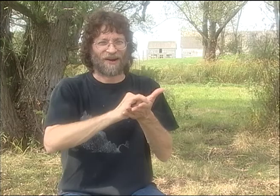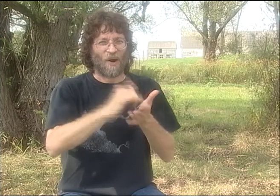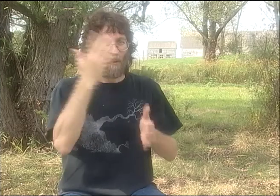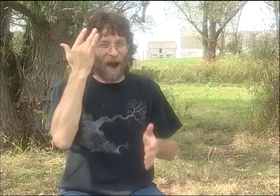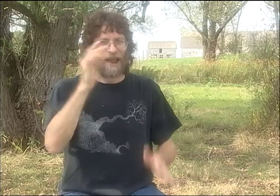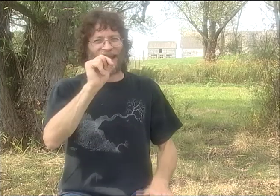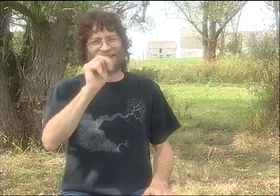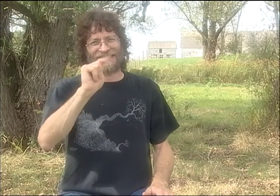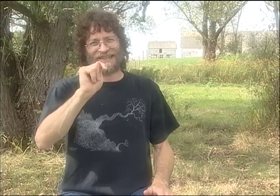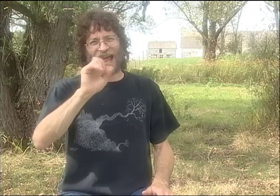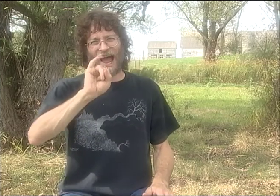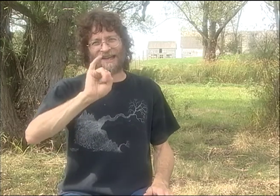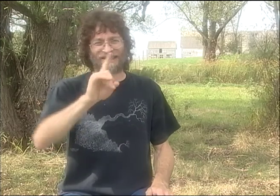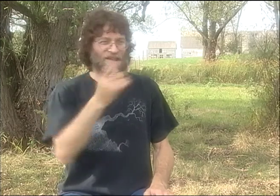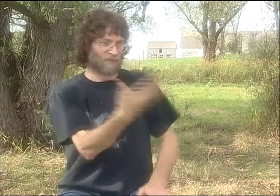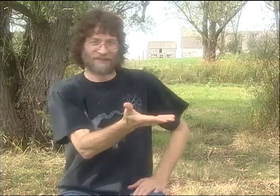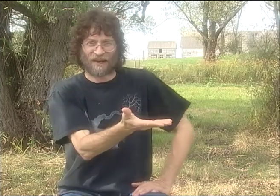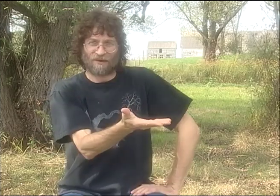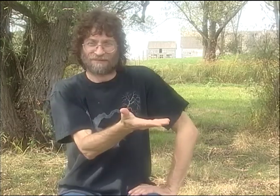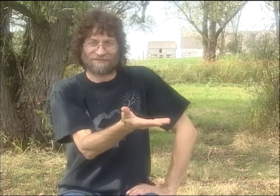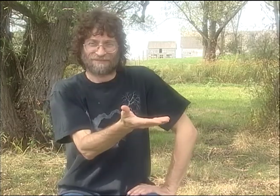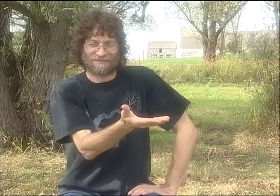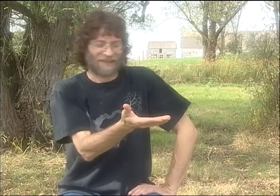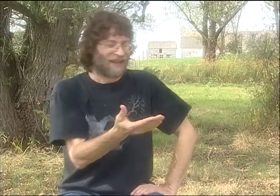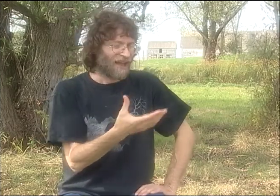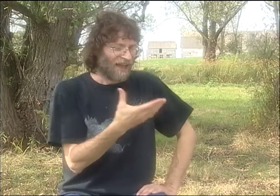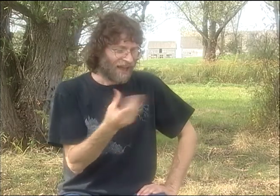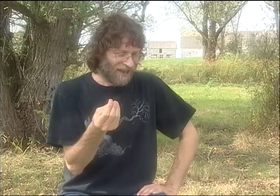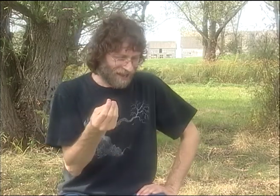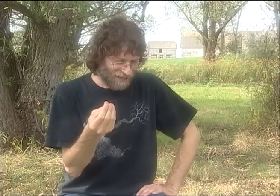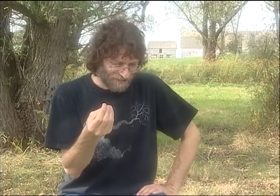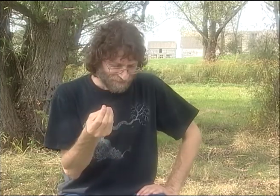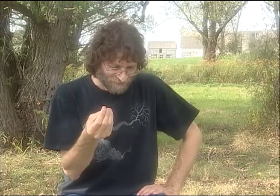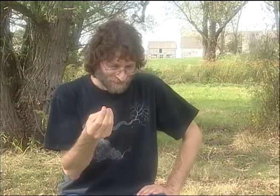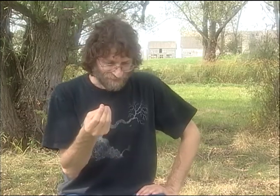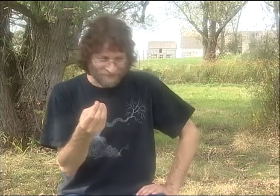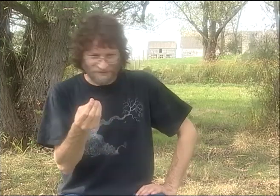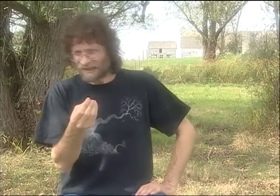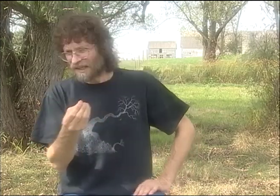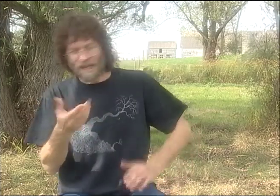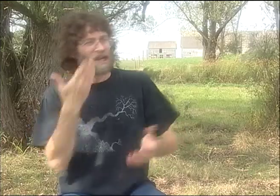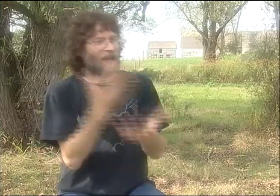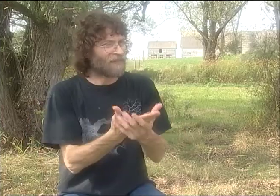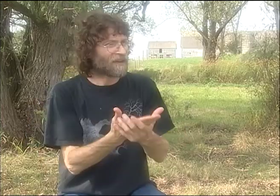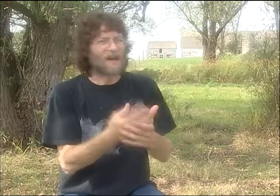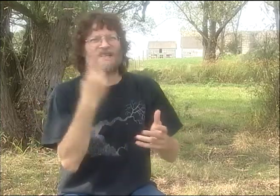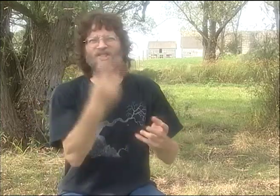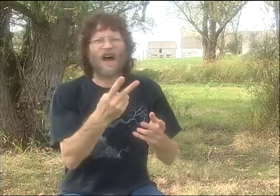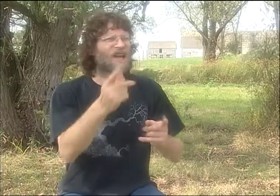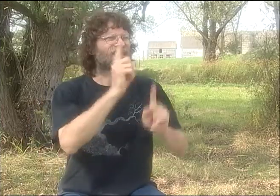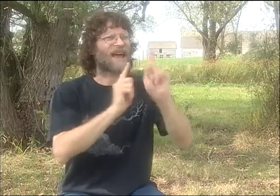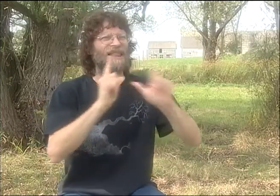WHERE HE WAS LIVING AT THE TIME, TO ROCHESTER. HE KNEW THAT NTID WAS HERE.